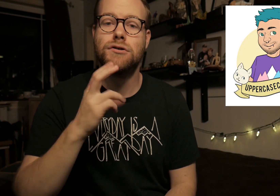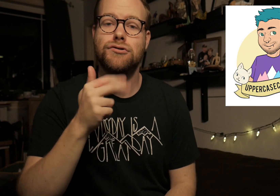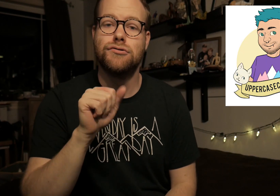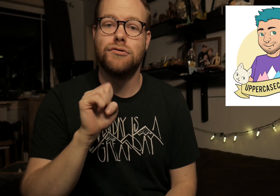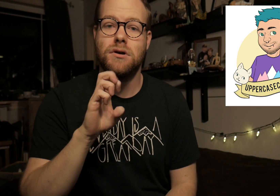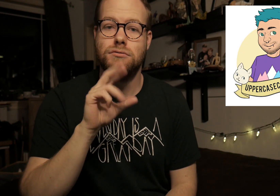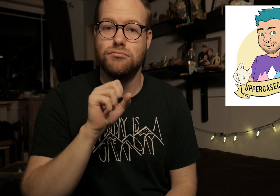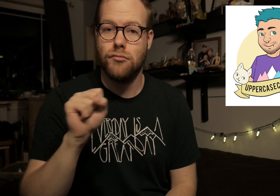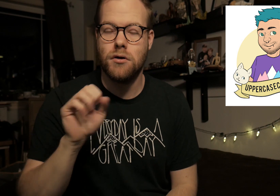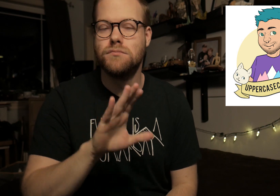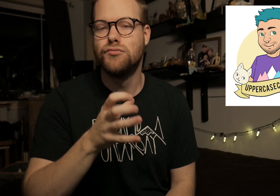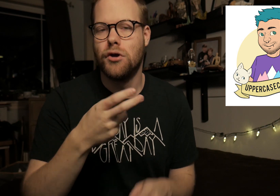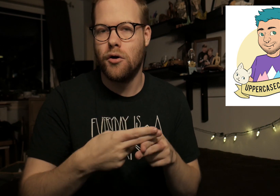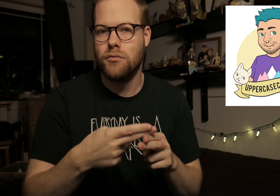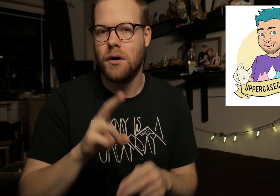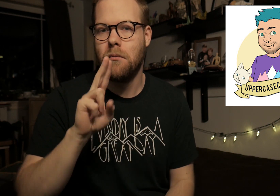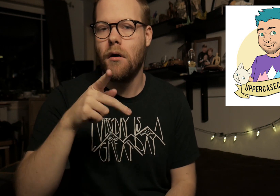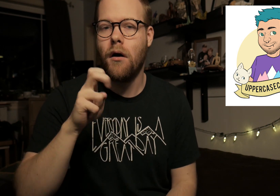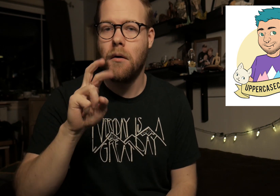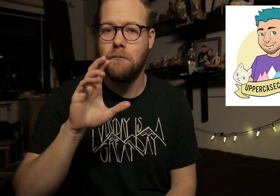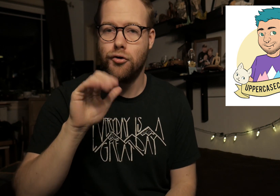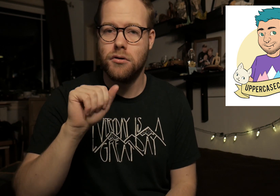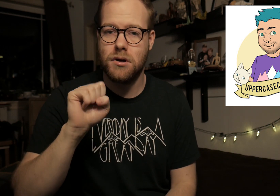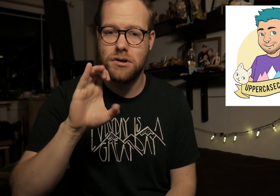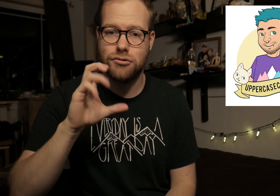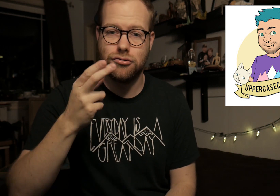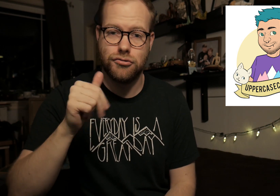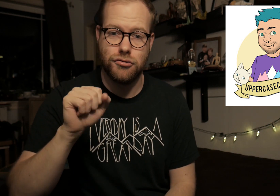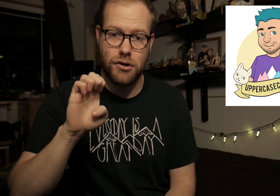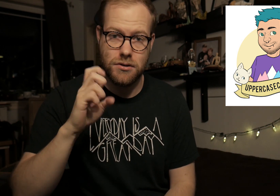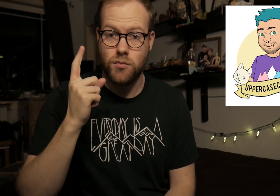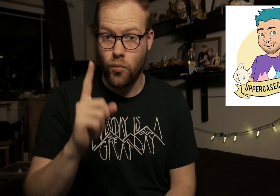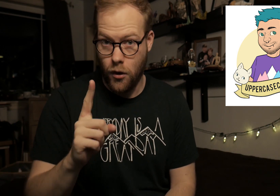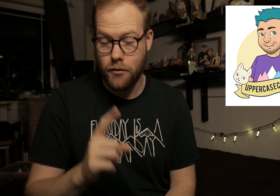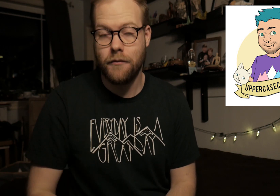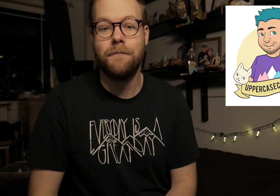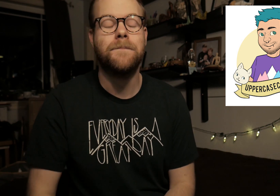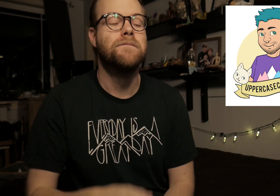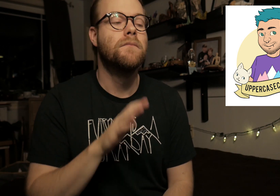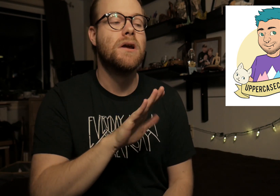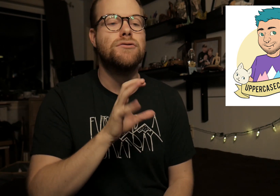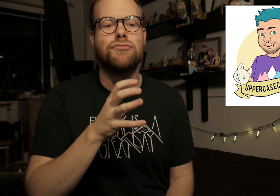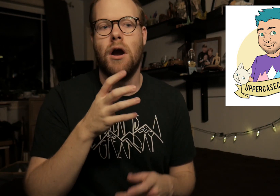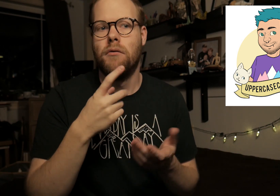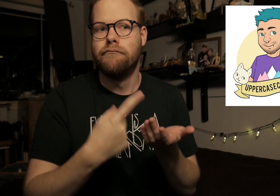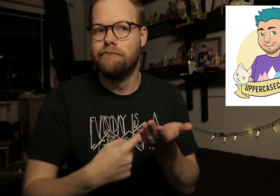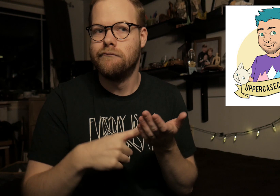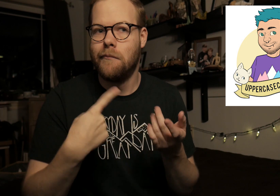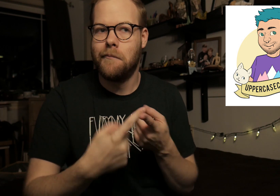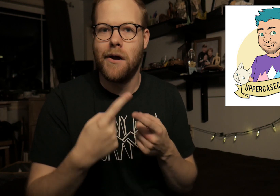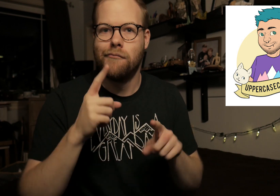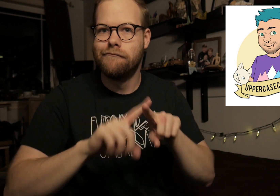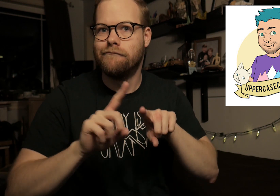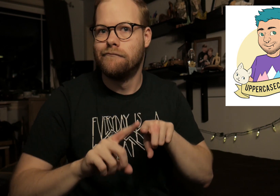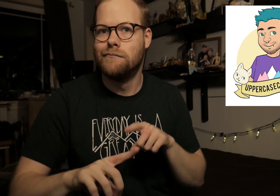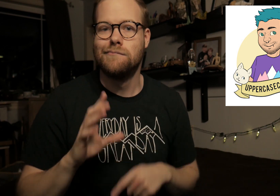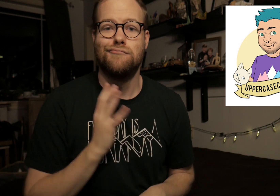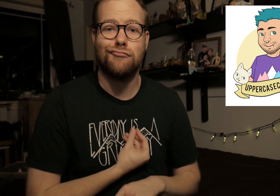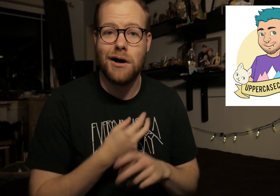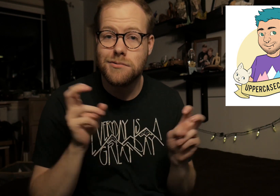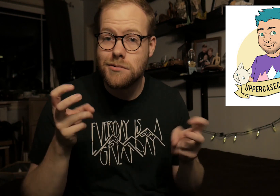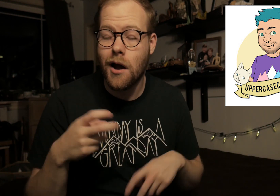Chase Ross, his channel name is uppercaseCHASE1. His channel talks about different trans topics.